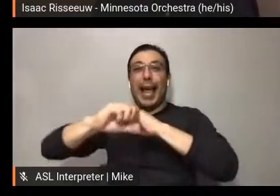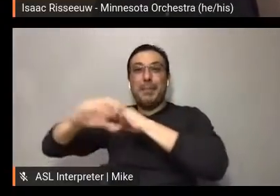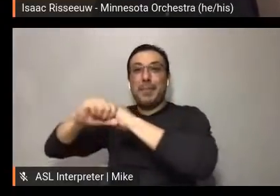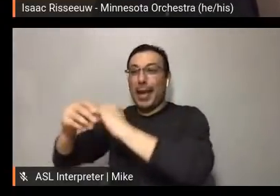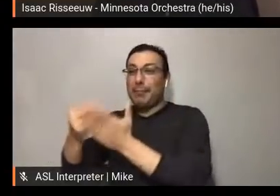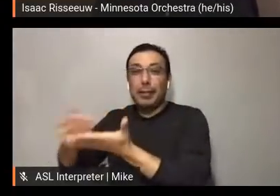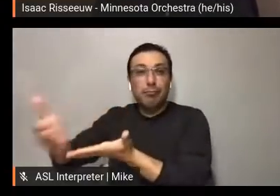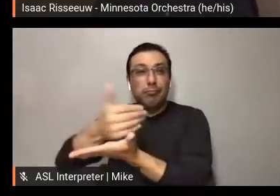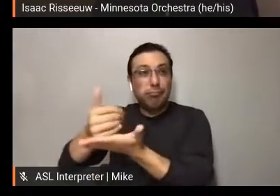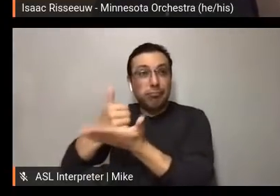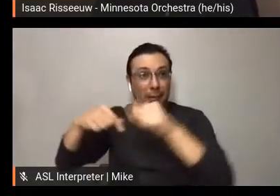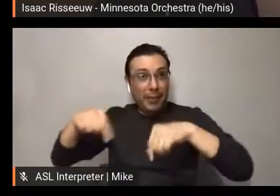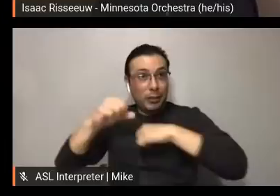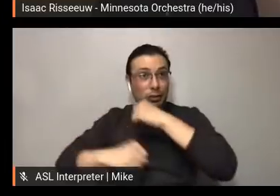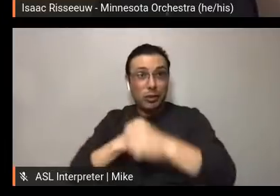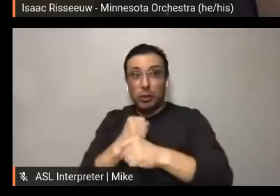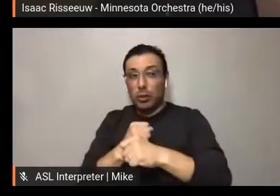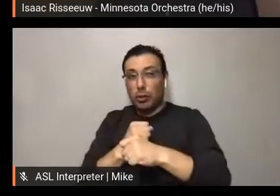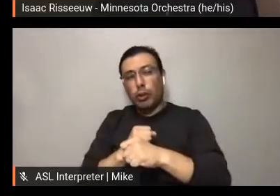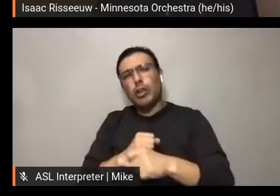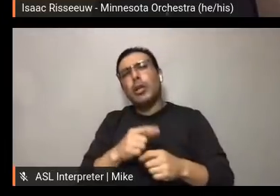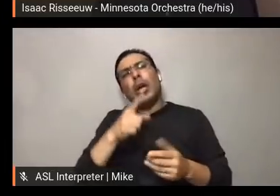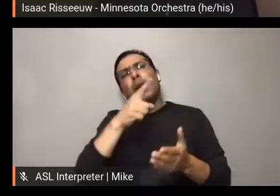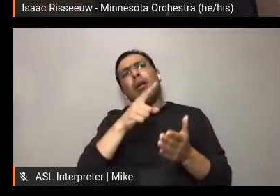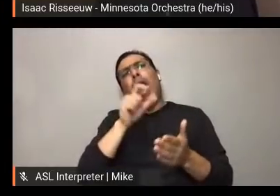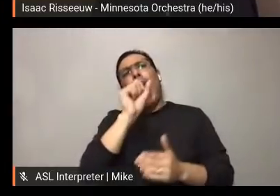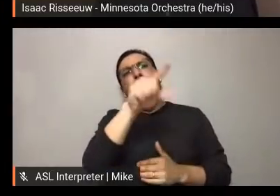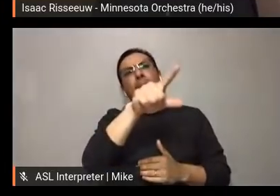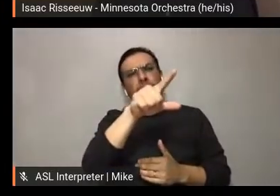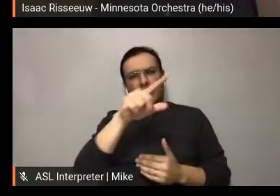think... were the drivers behind the doubling of your results?